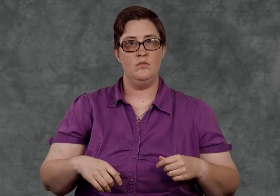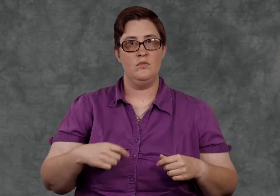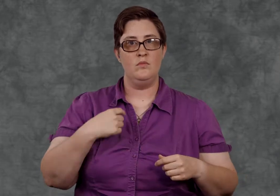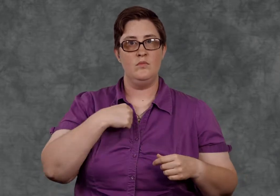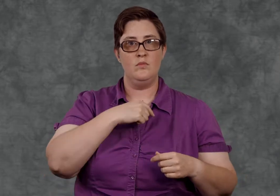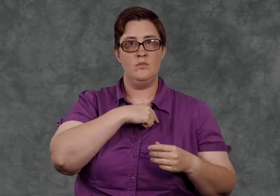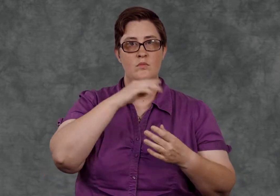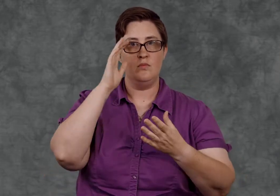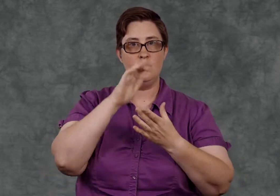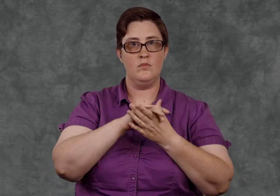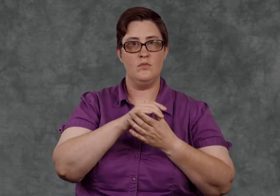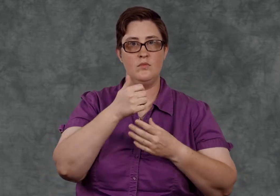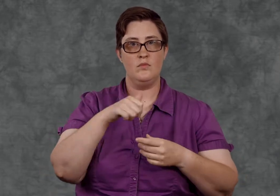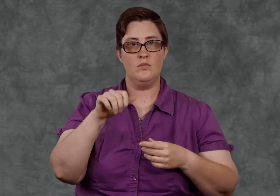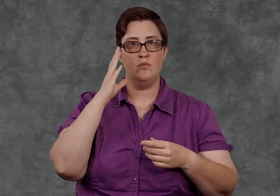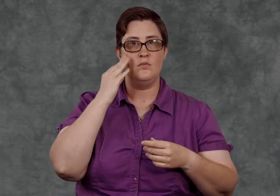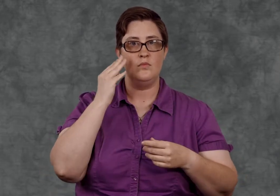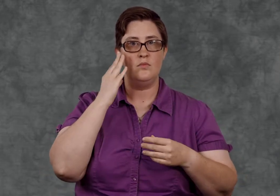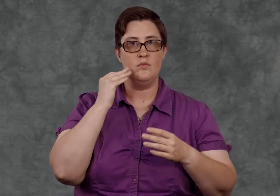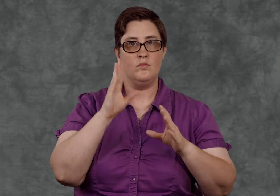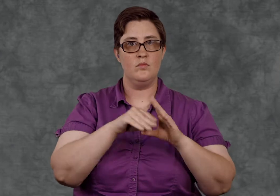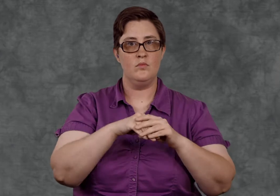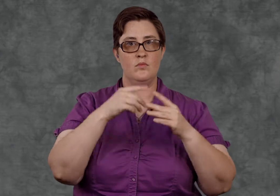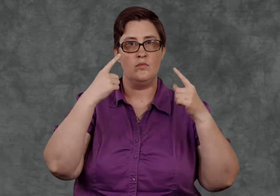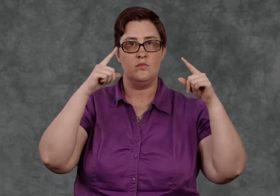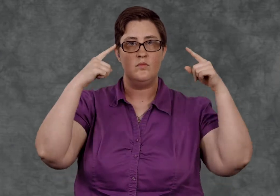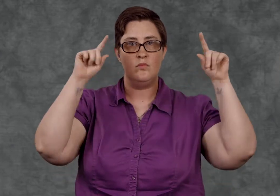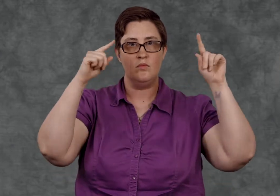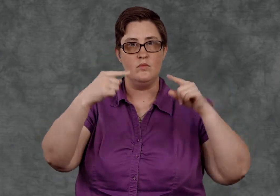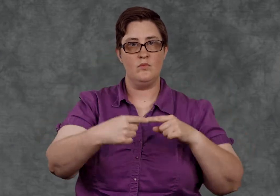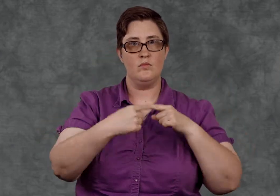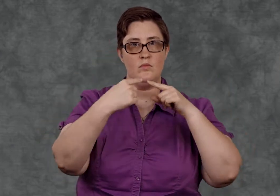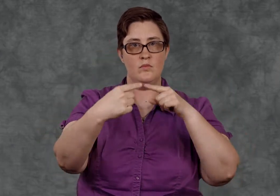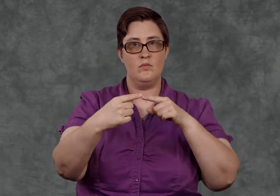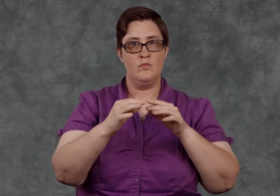We believe that all experiences, successes and challenges alike,